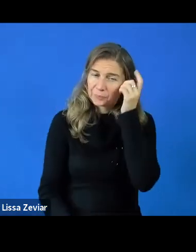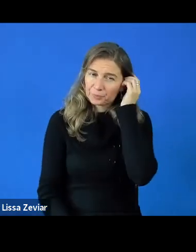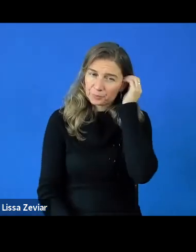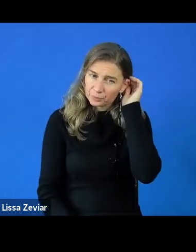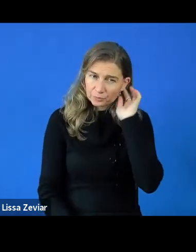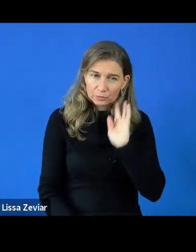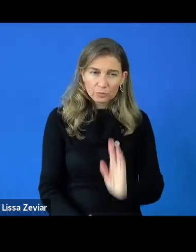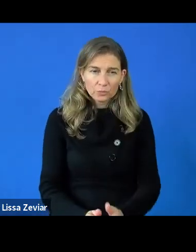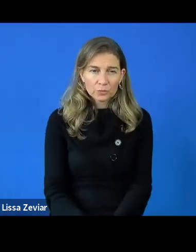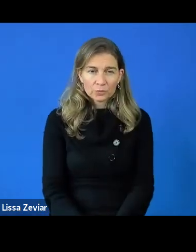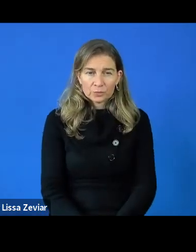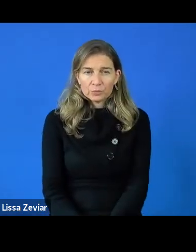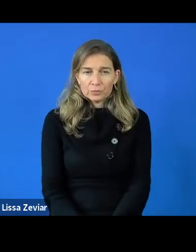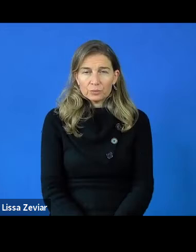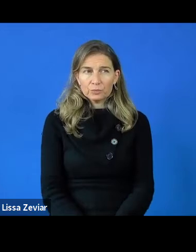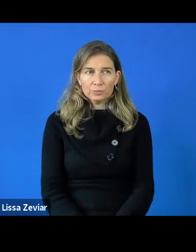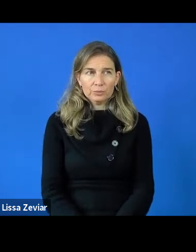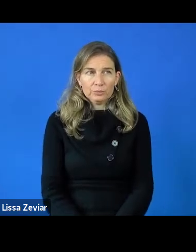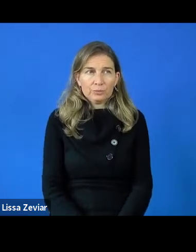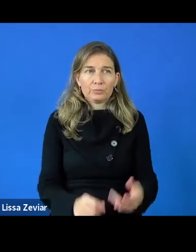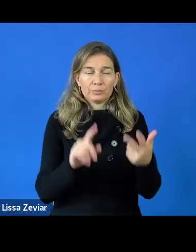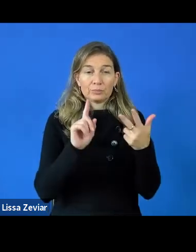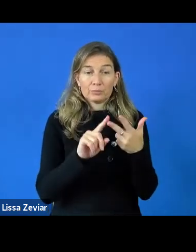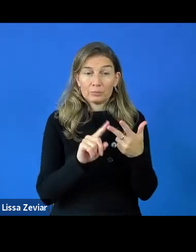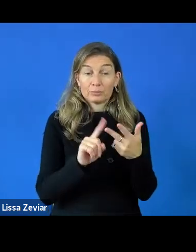How much budget do you need? It depends on how much you'll work.